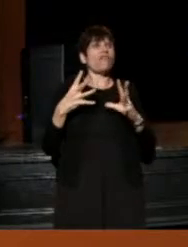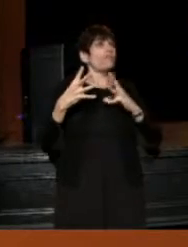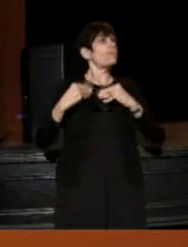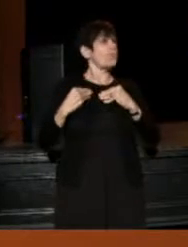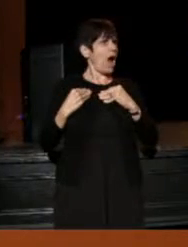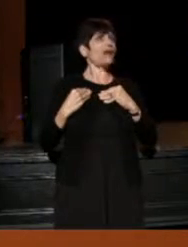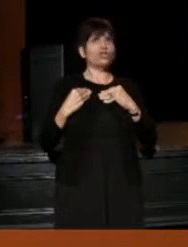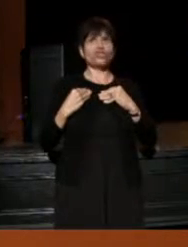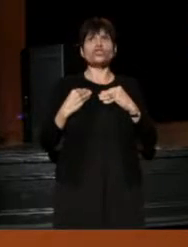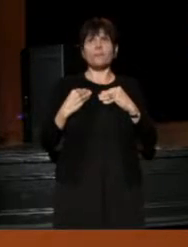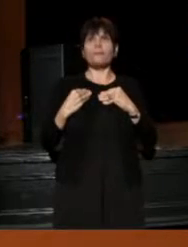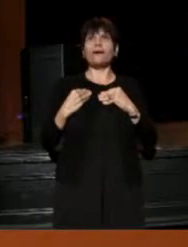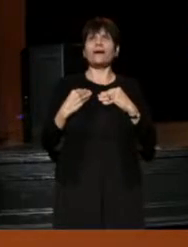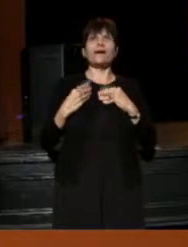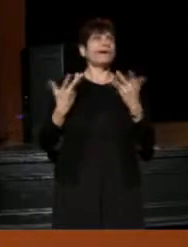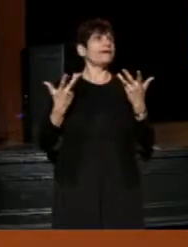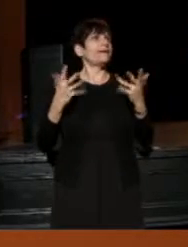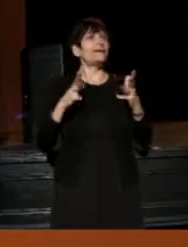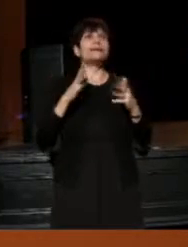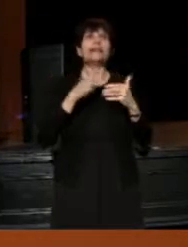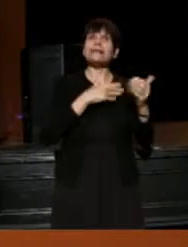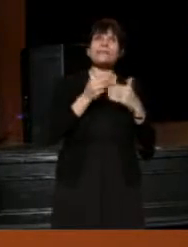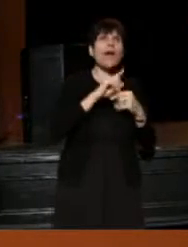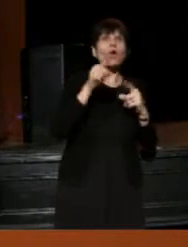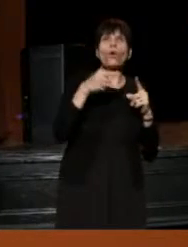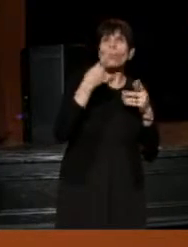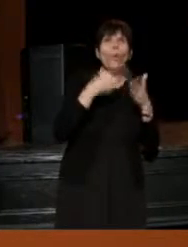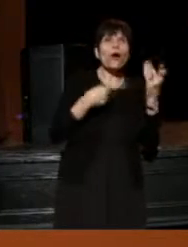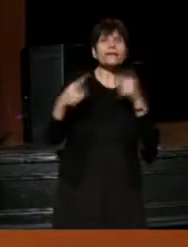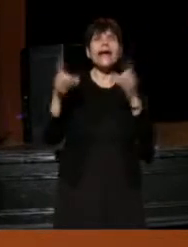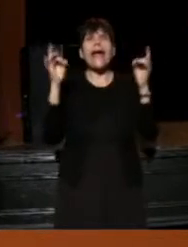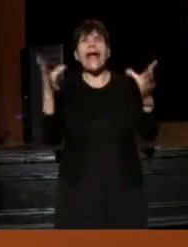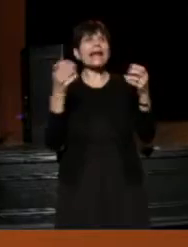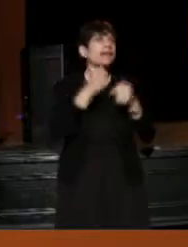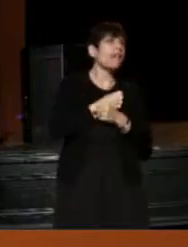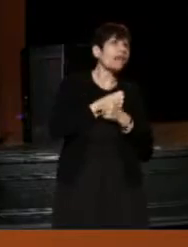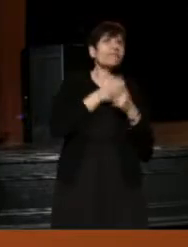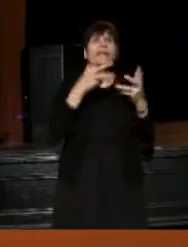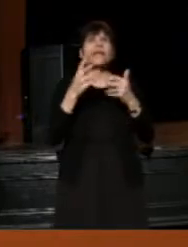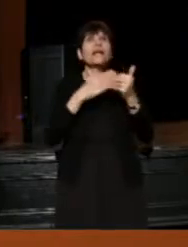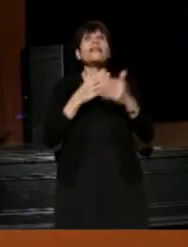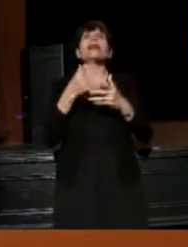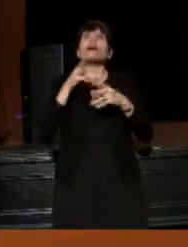thick or thin, fair weather or foul, "Hated it","Loved it" like your ball team.